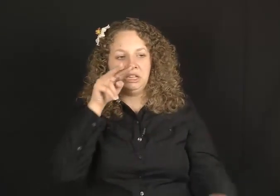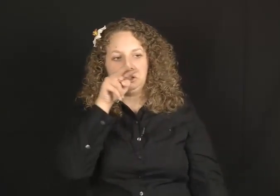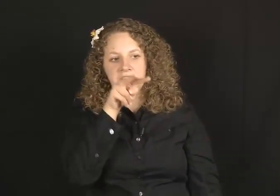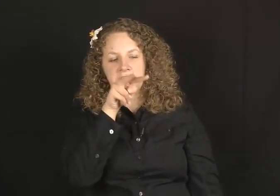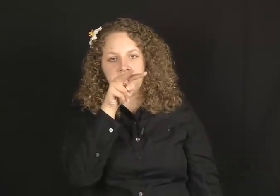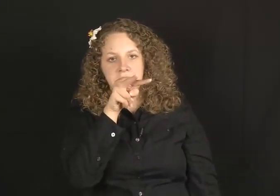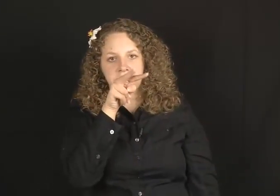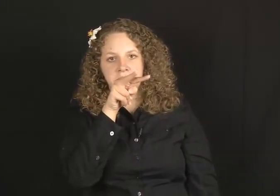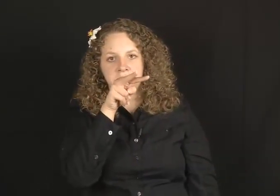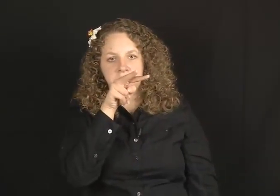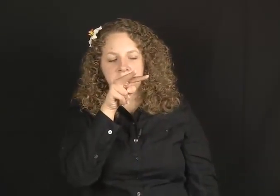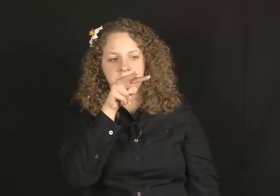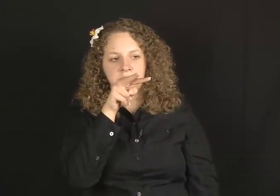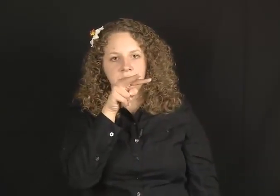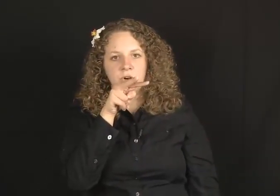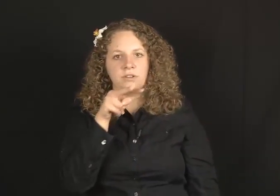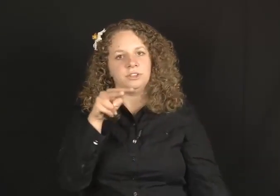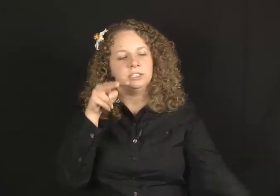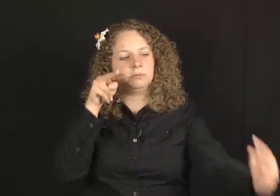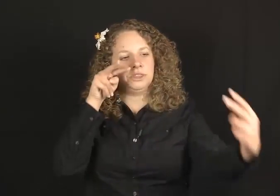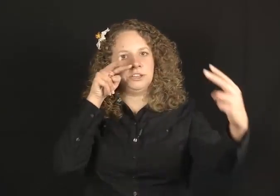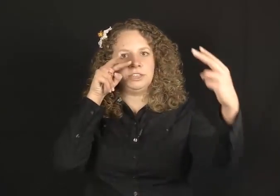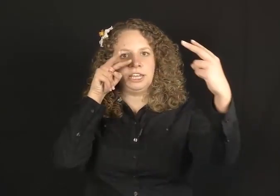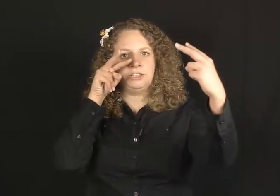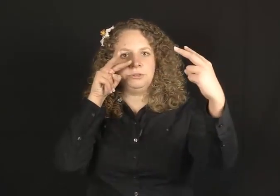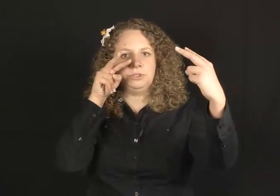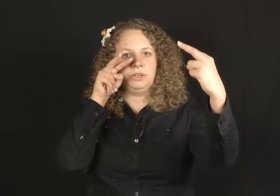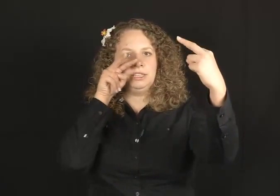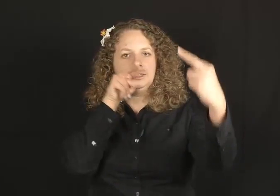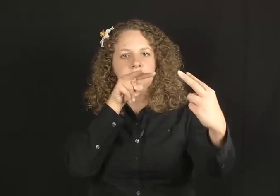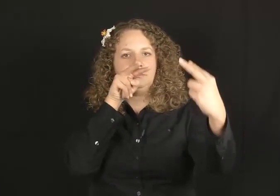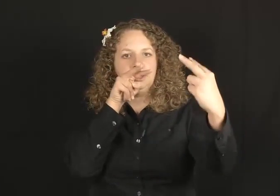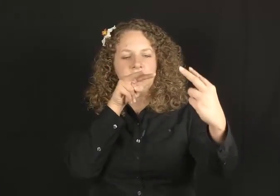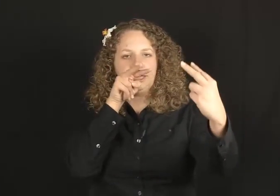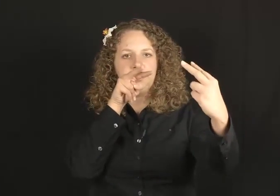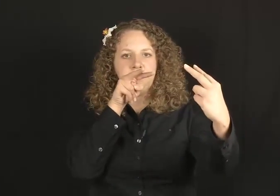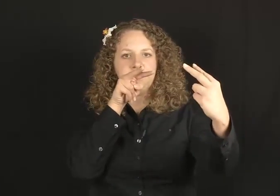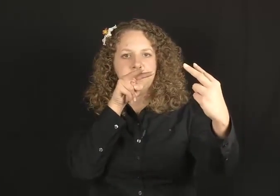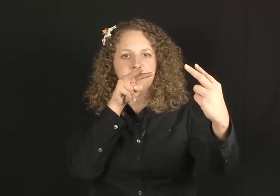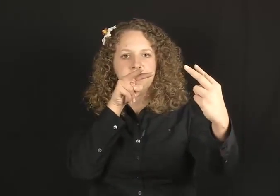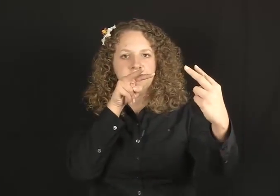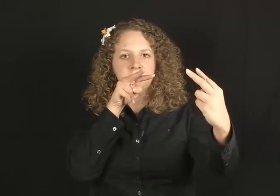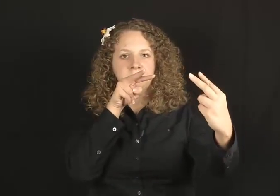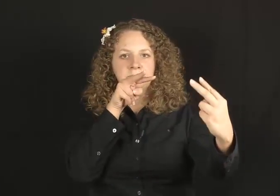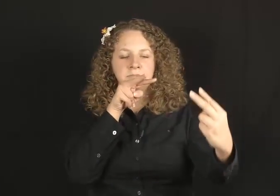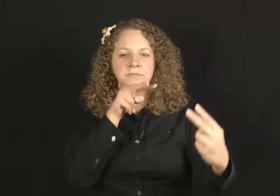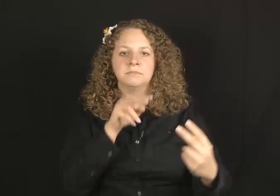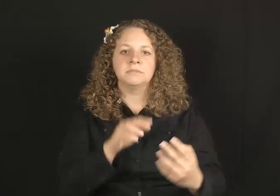ME LOOK AT HIM or if there's someone there I can do it with two hands, ME LOOK AT HIM.